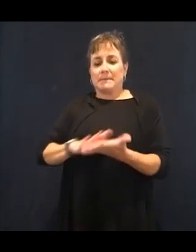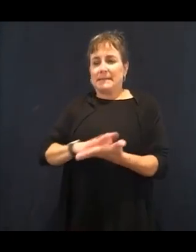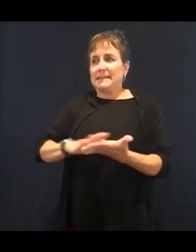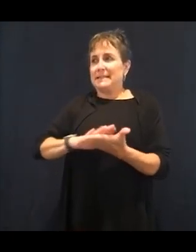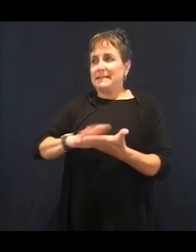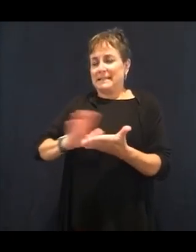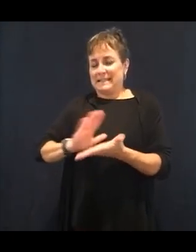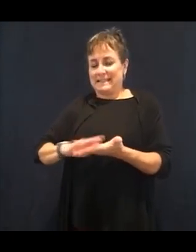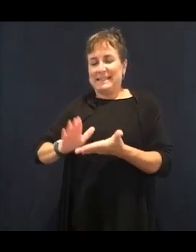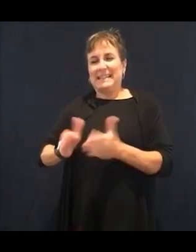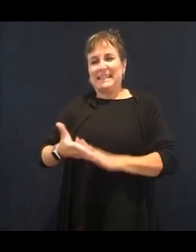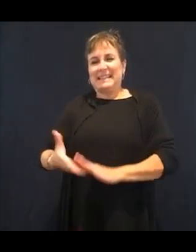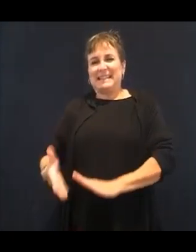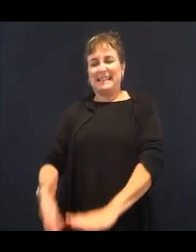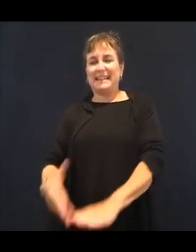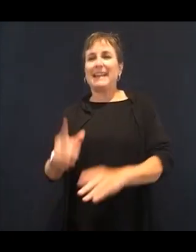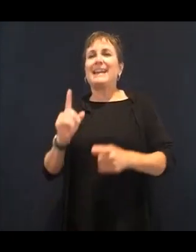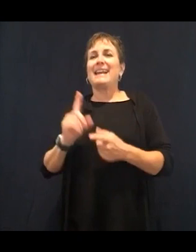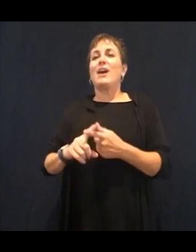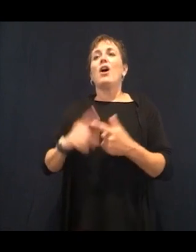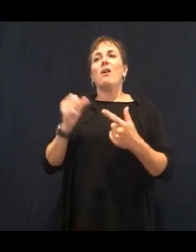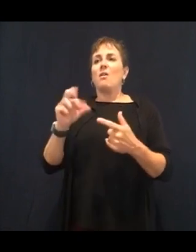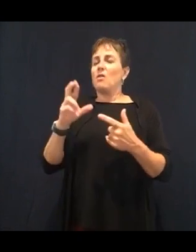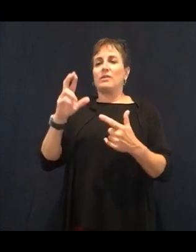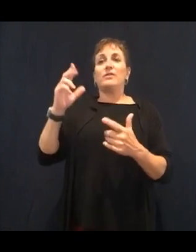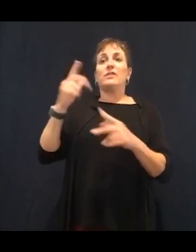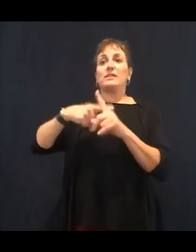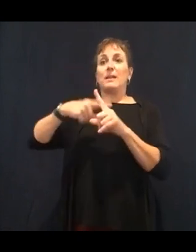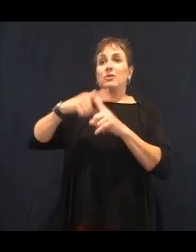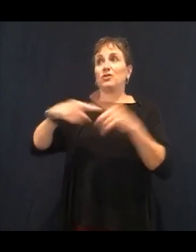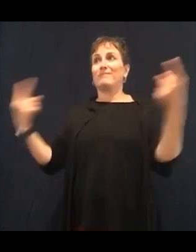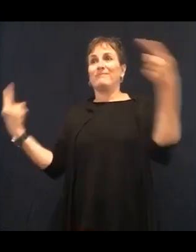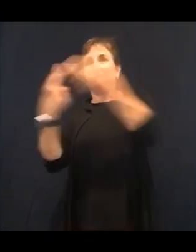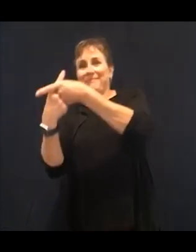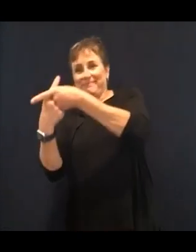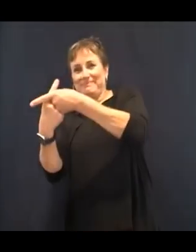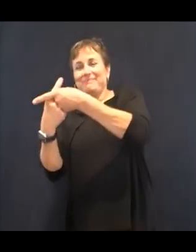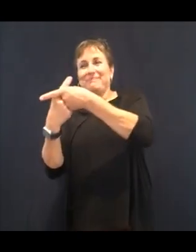in the body. OK. So I'm